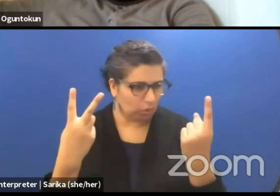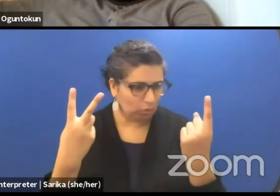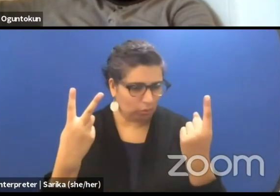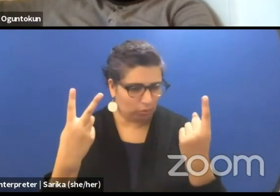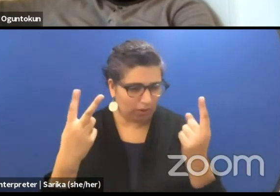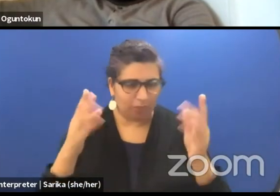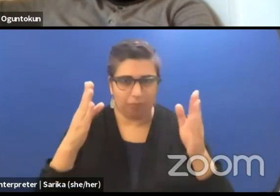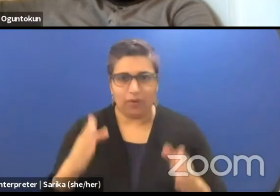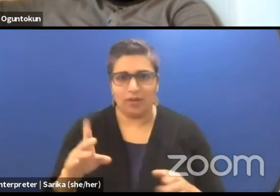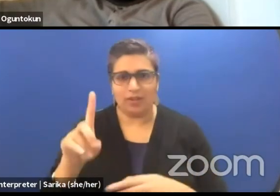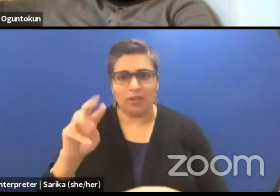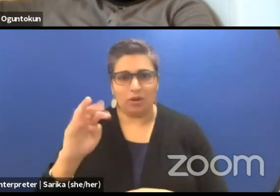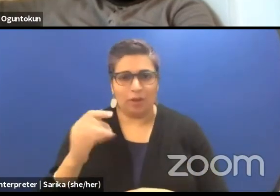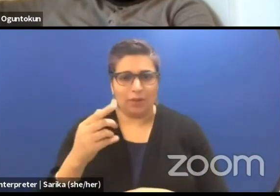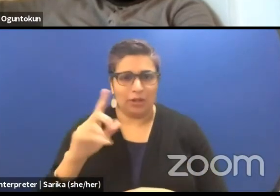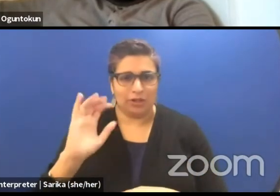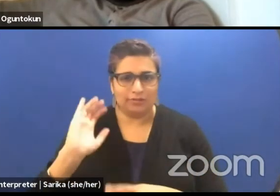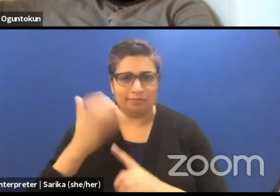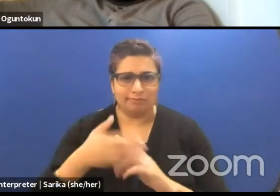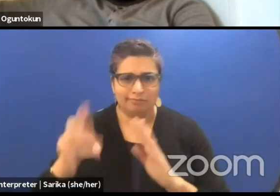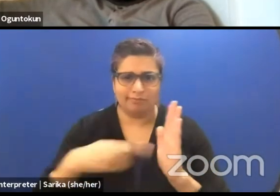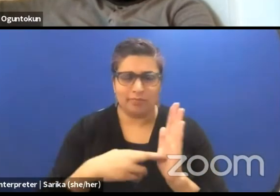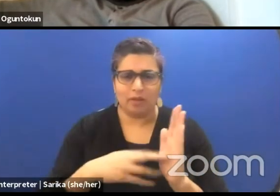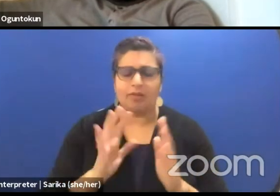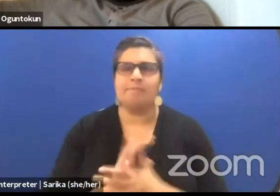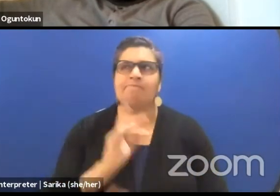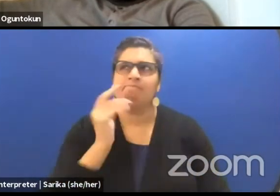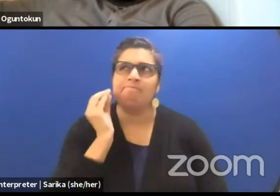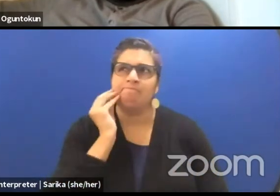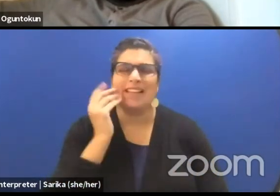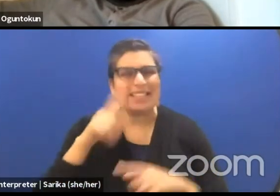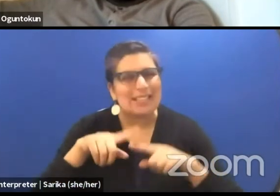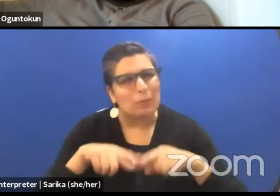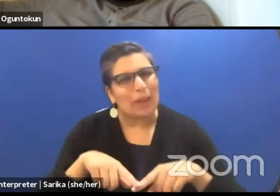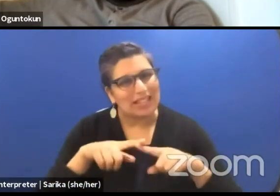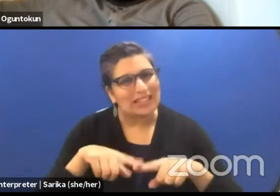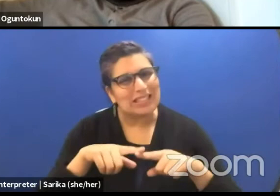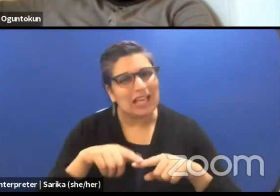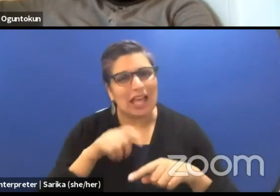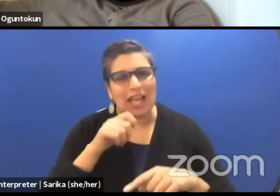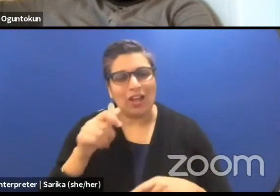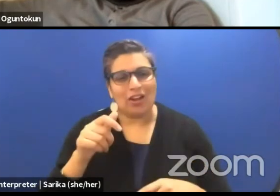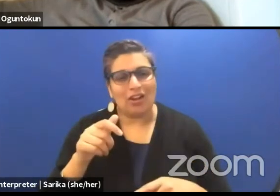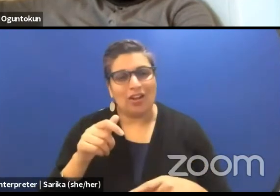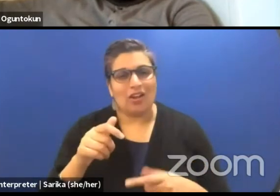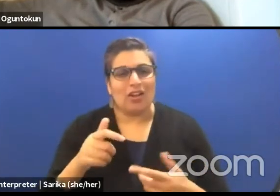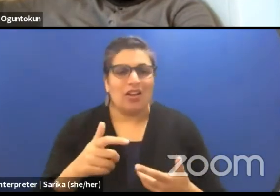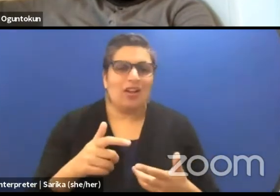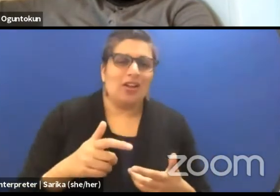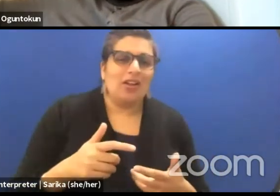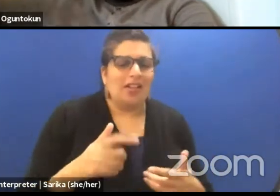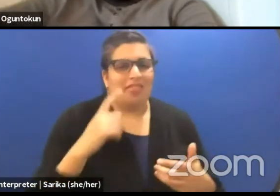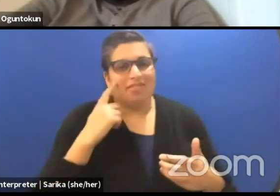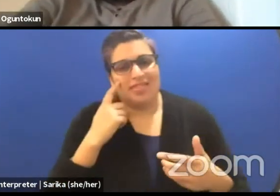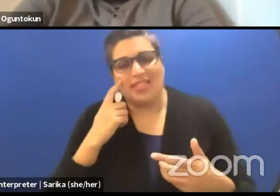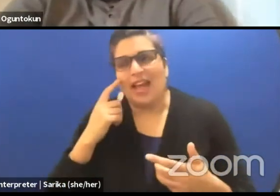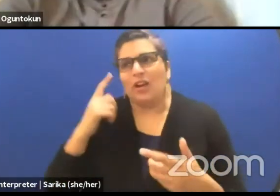it really depends on what you are doing. As I said, I don't think of making theater or making performances as this monolithic experience